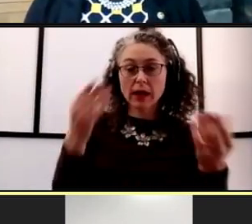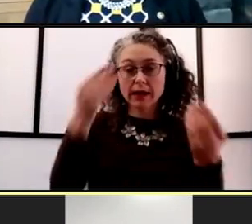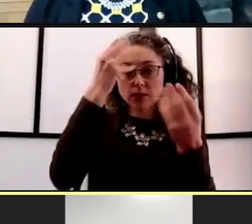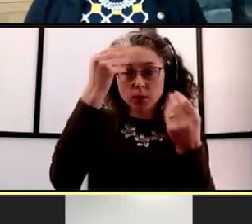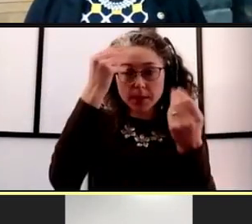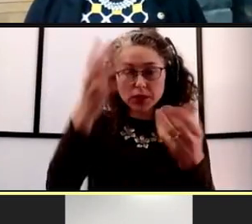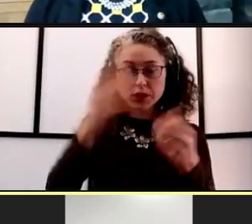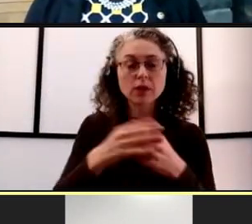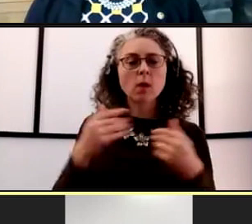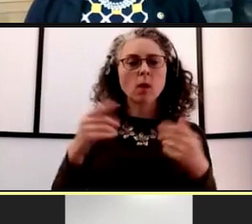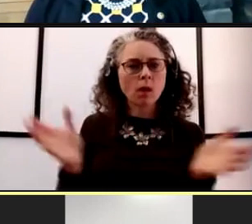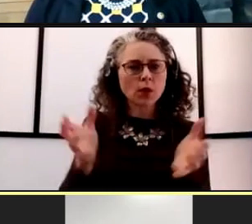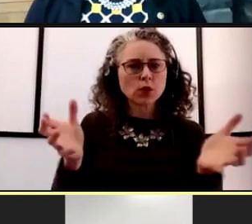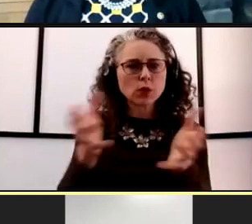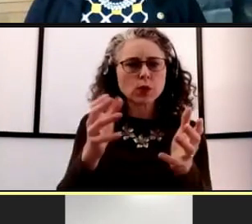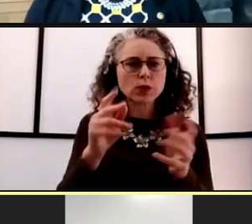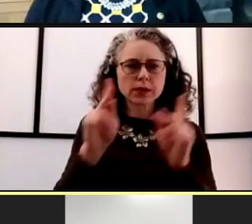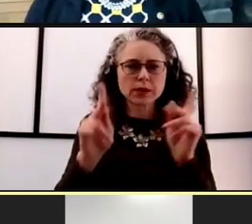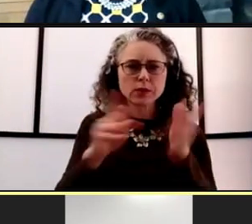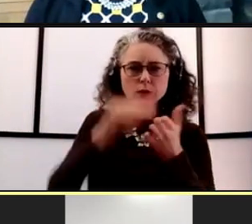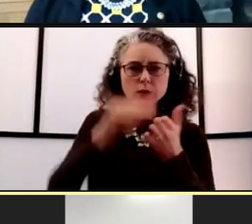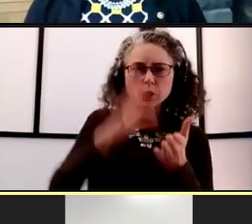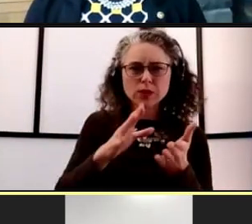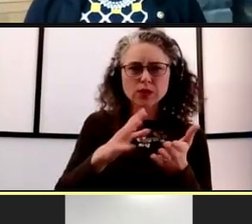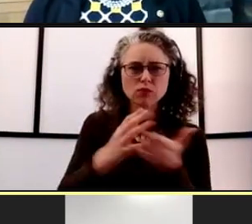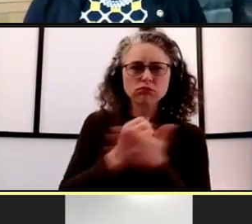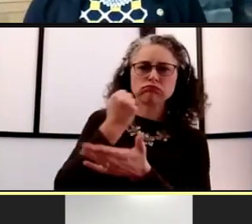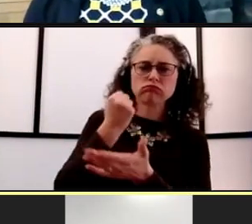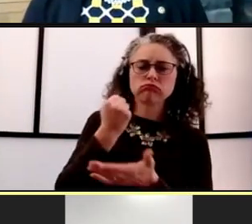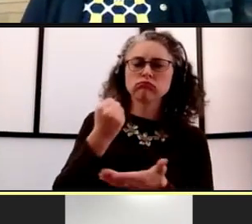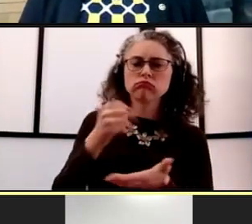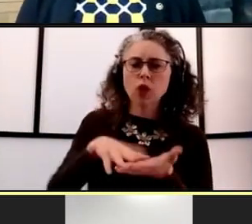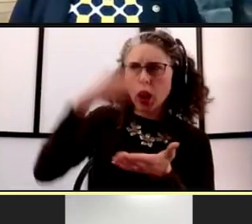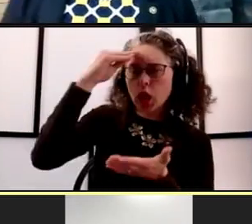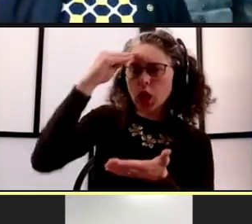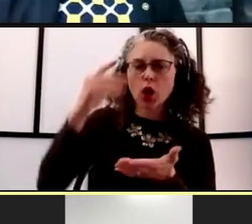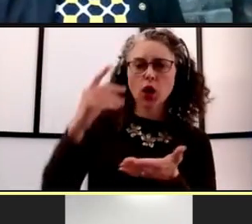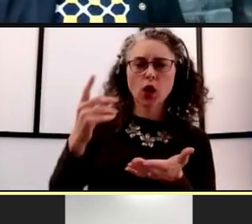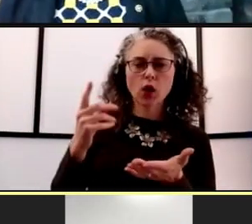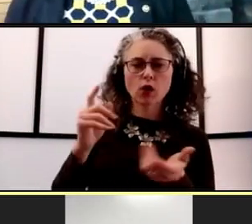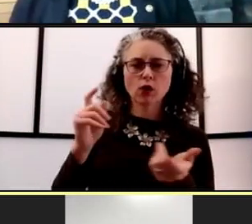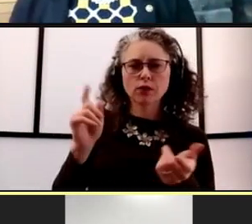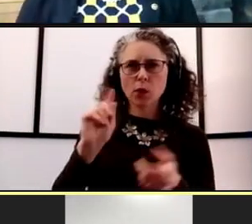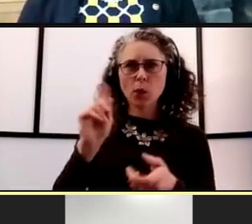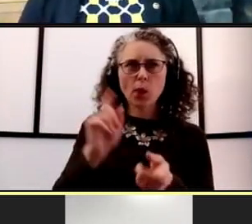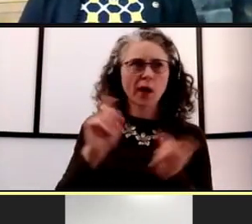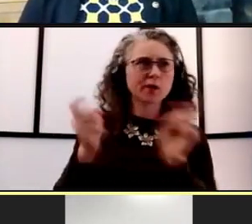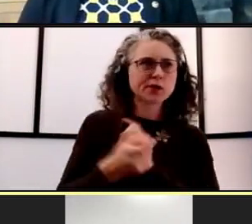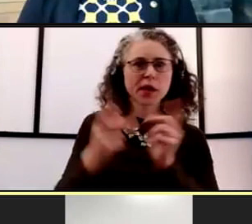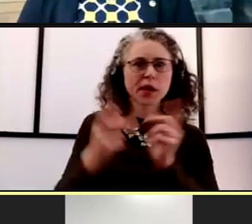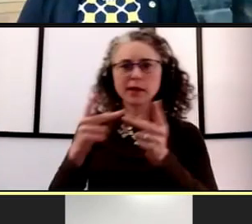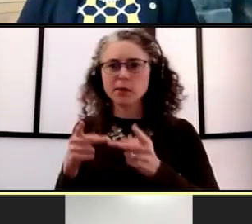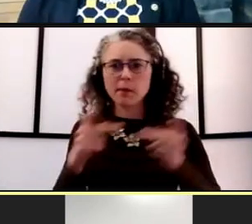we also encourage students to take advantage of that and to have a little bit of a change of venue as Preeti was suggesting.